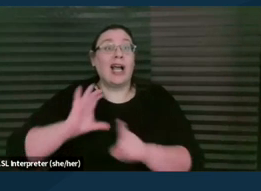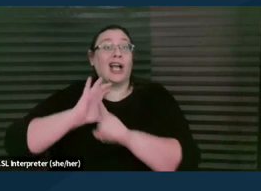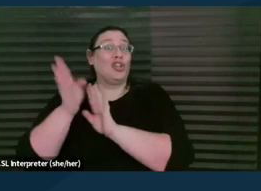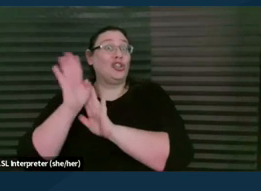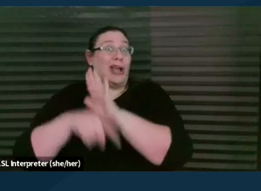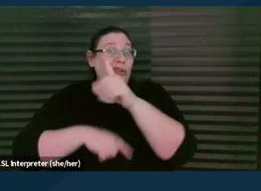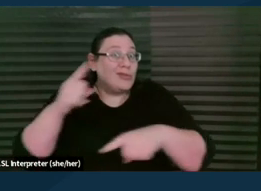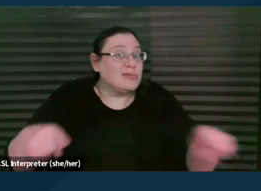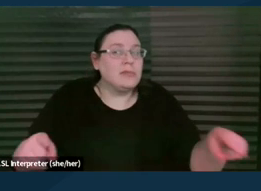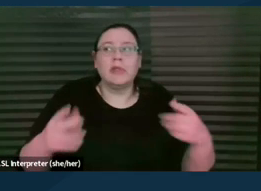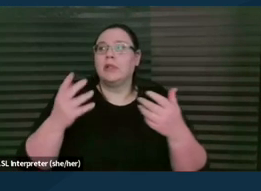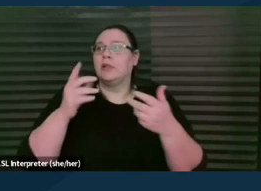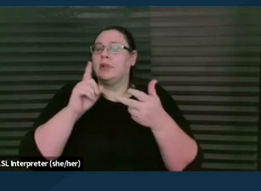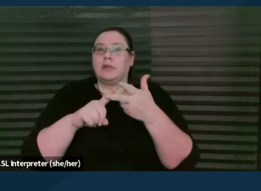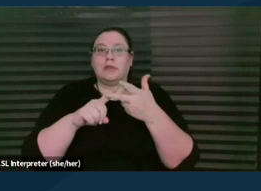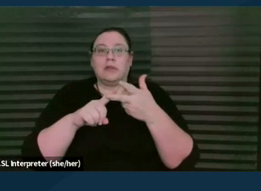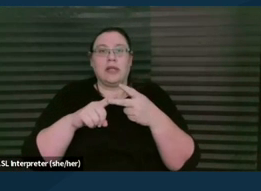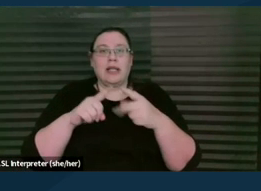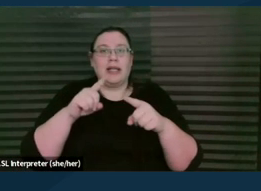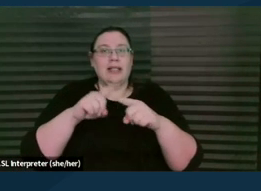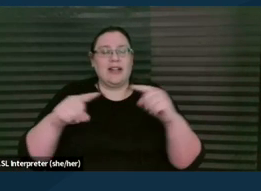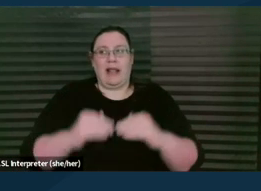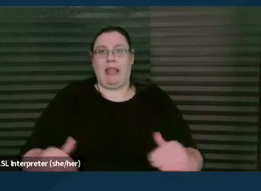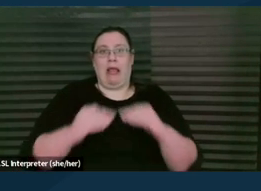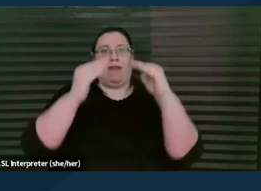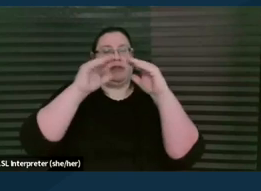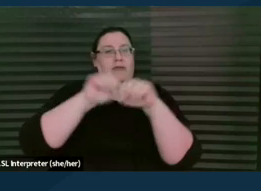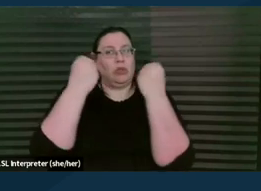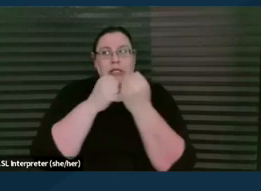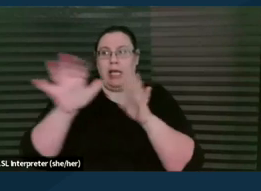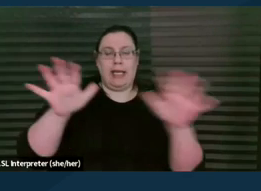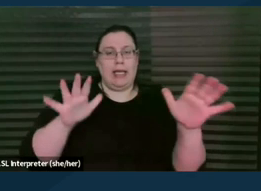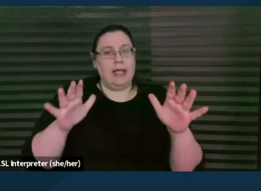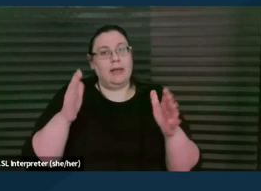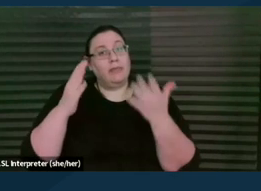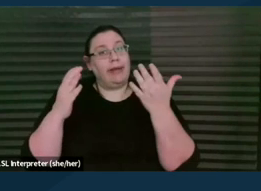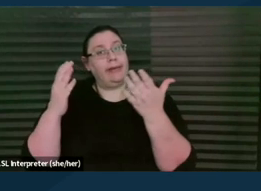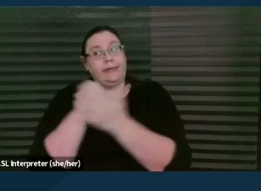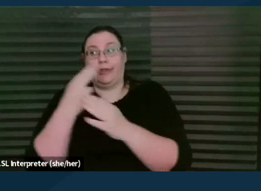from different spaces in society may choose to use those rights in different ways,